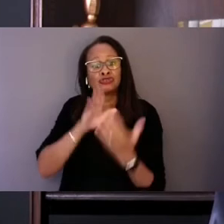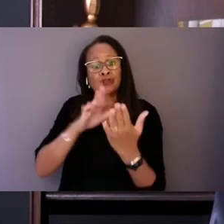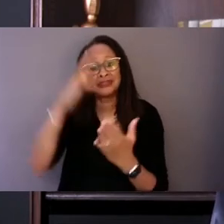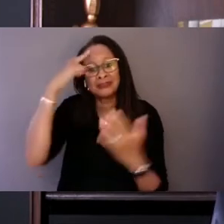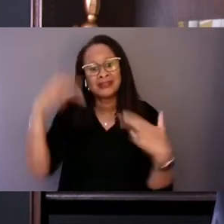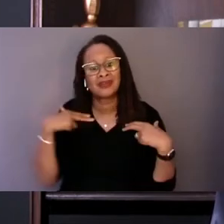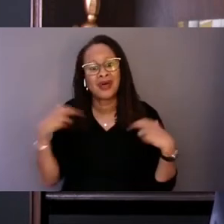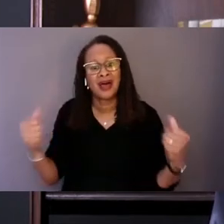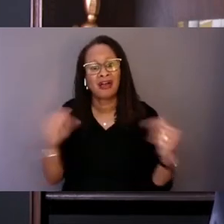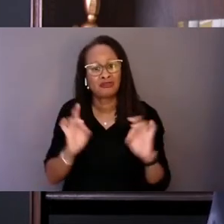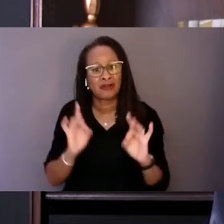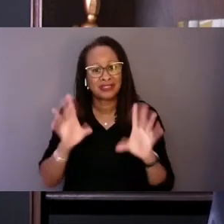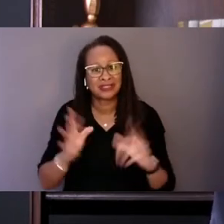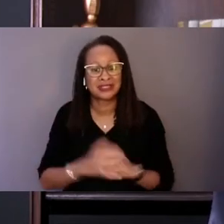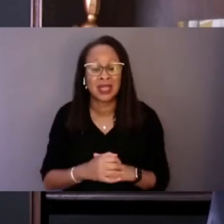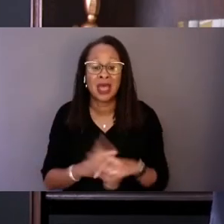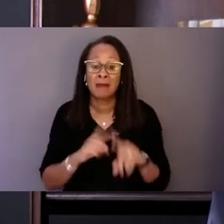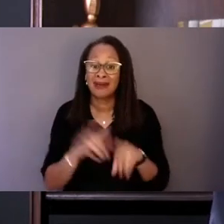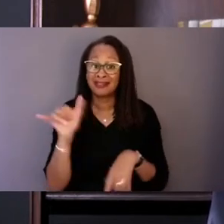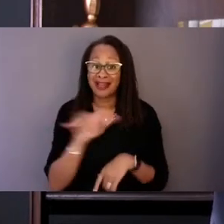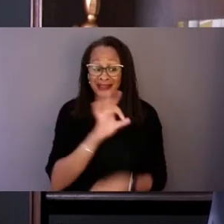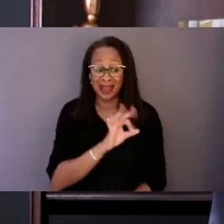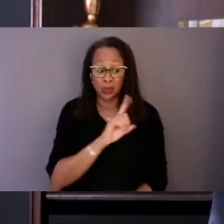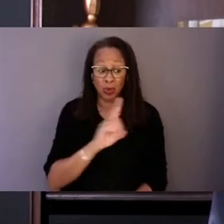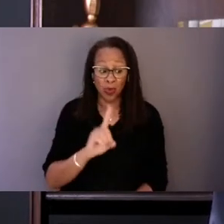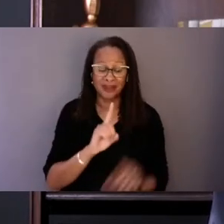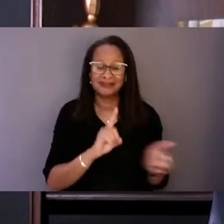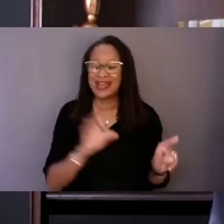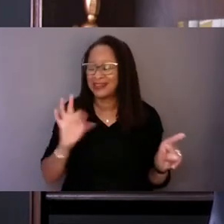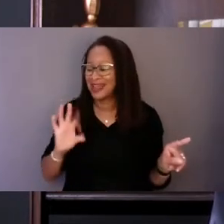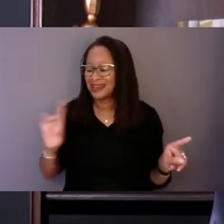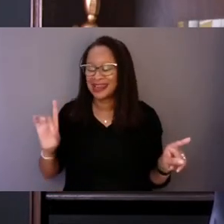But just like 9-1-1, 988 can't only be a number someone calls.